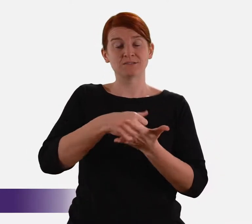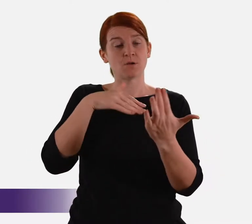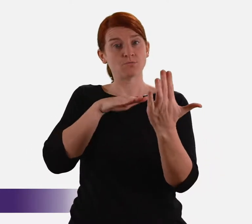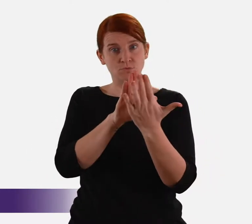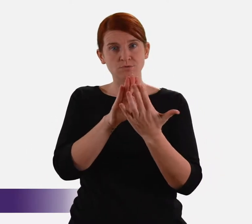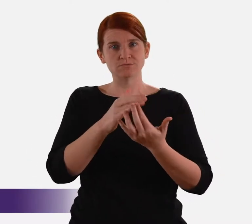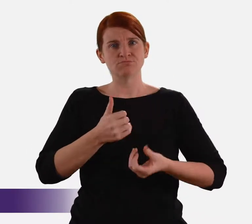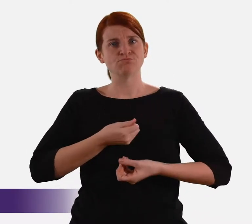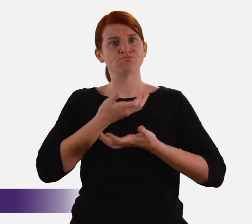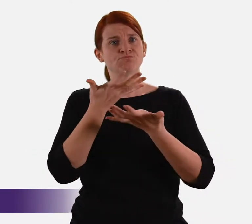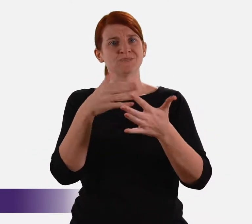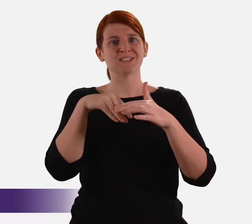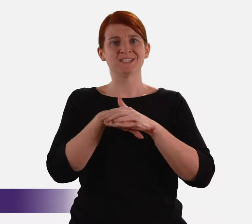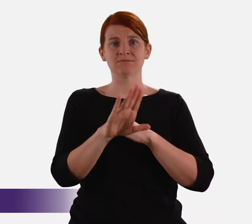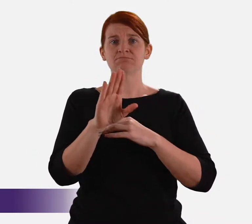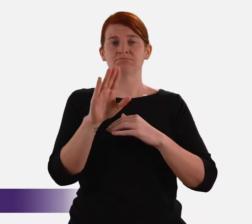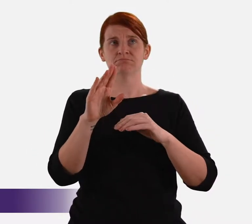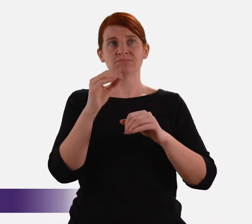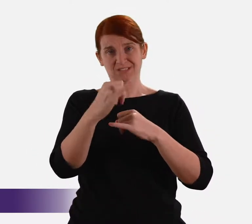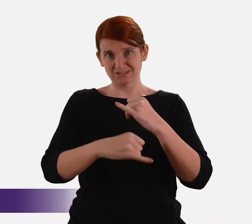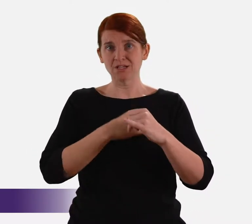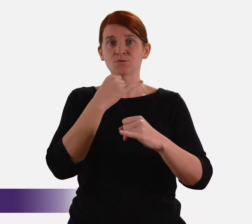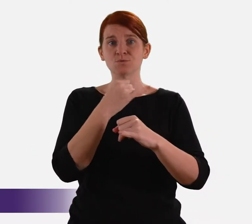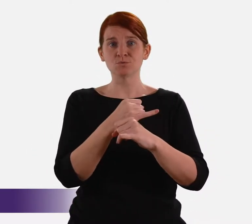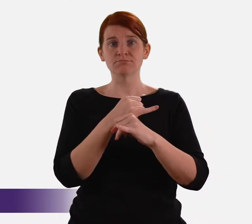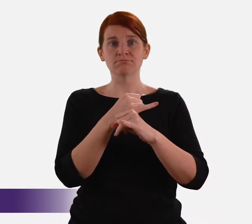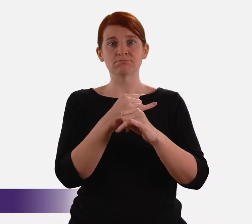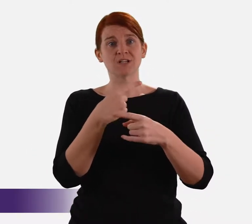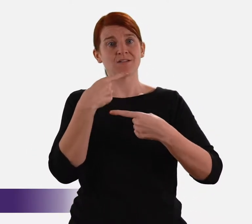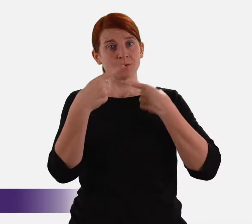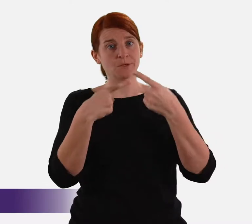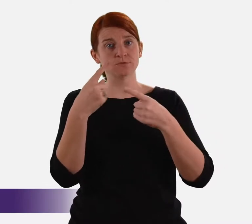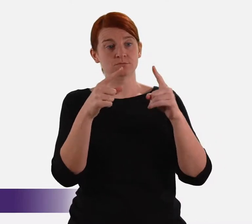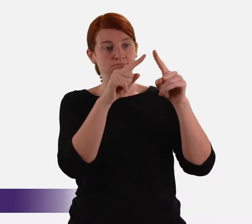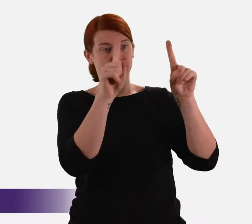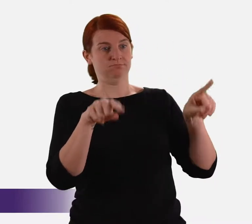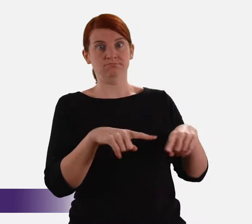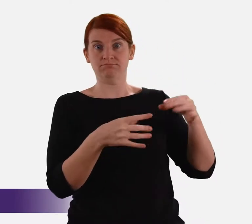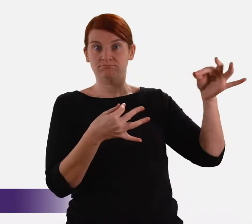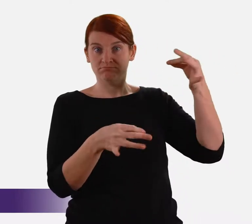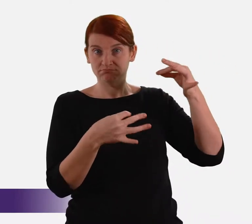the rights-based approach expressed in international instruments,